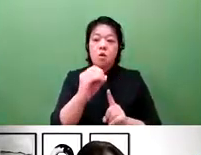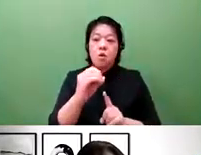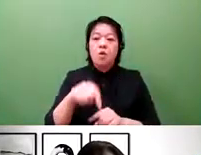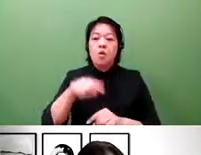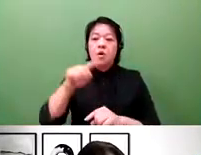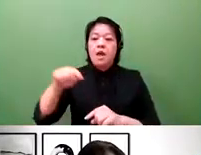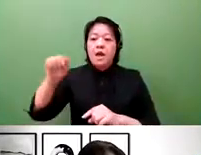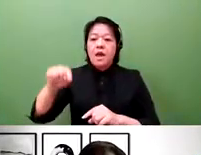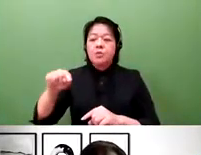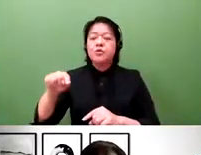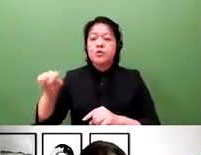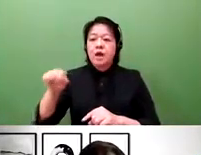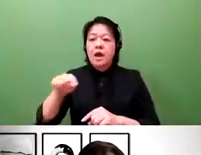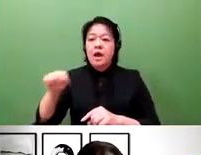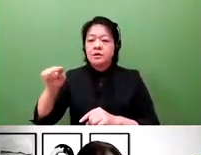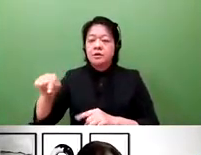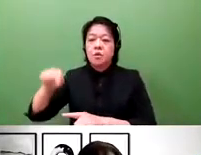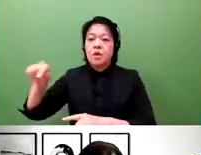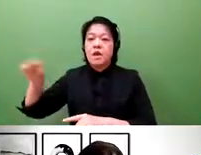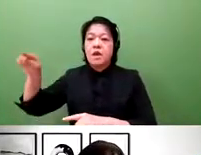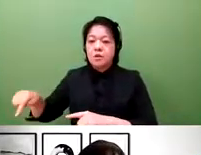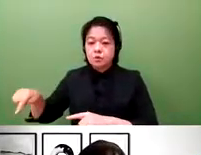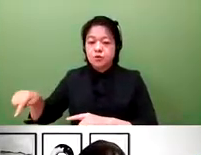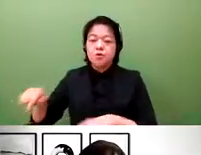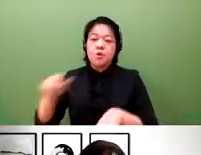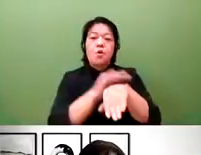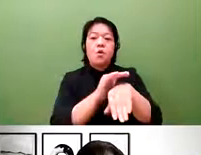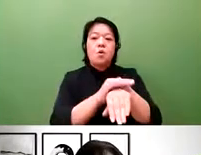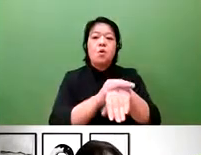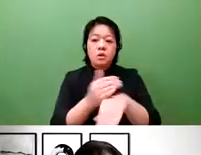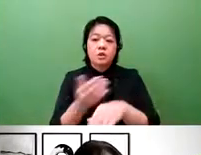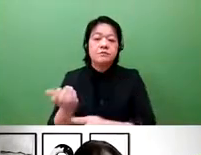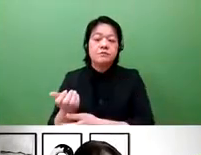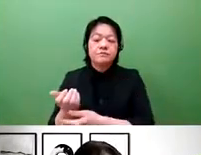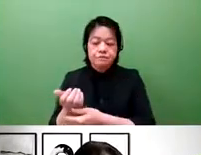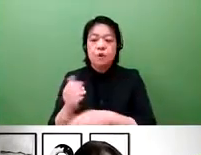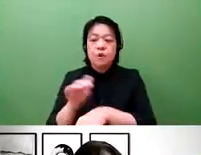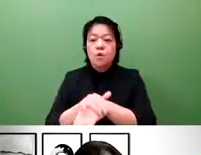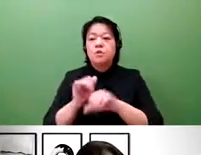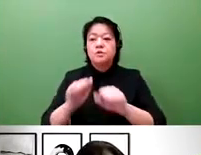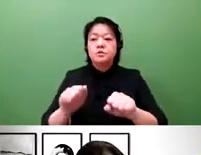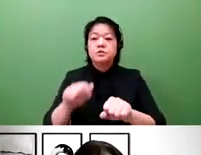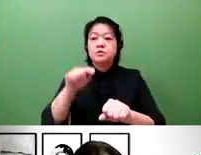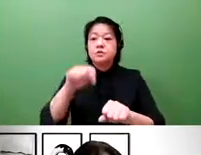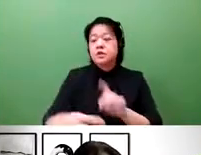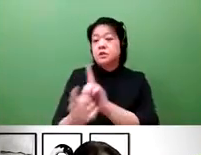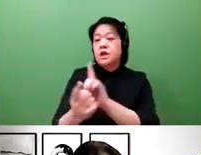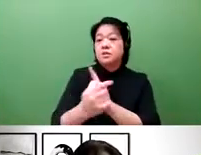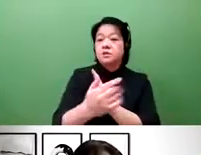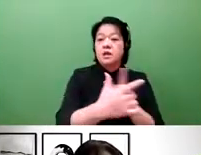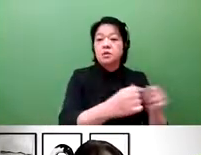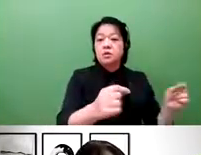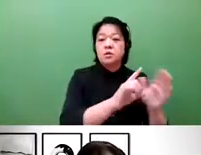IPO and also M&A would follow, and this will deliver the exit opportunity for such investors.